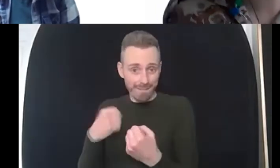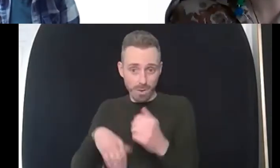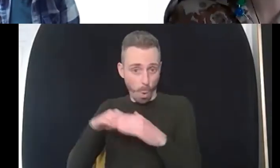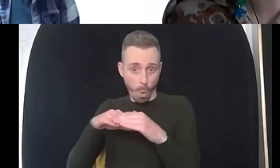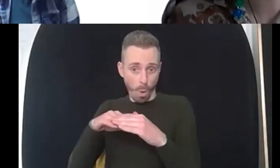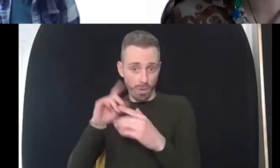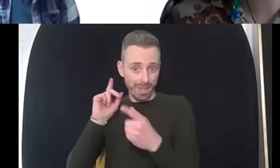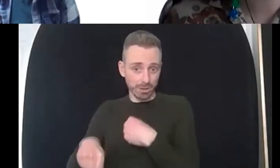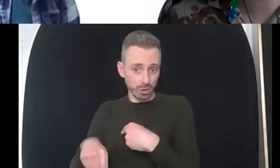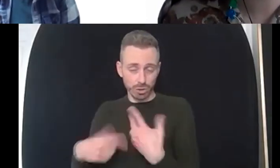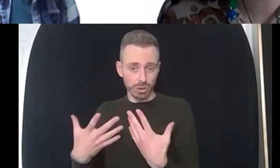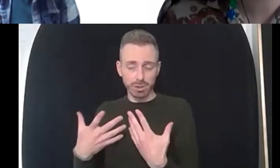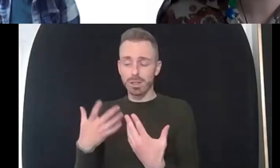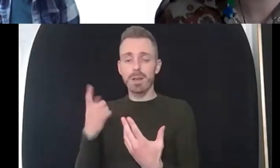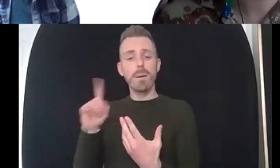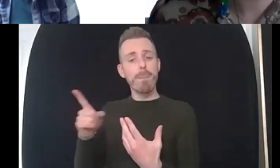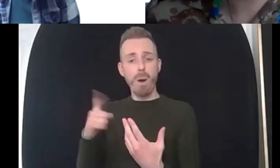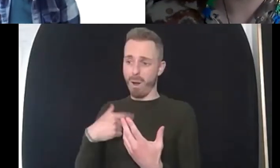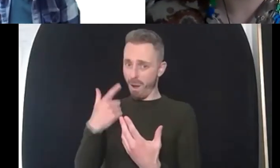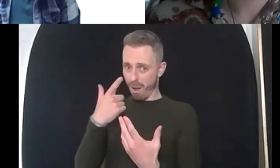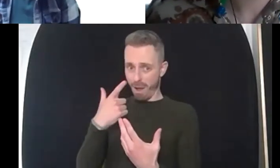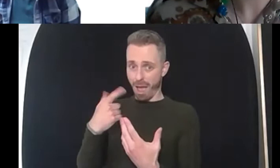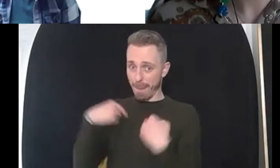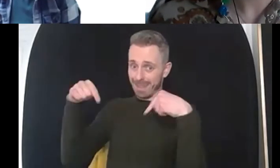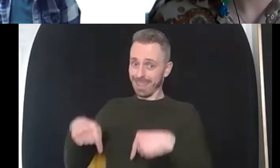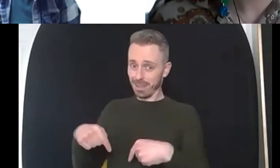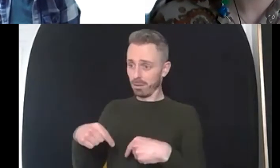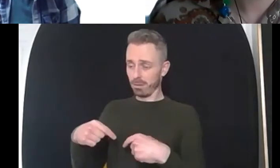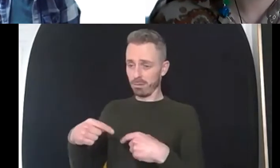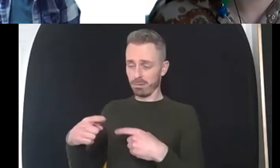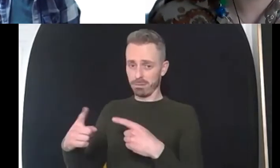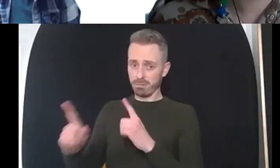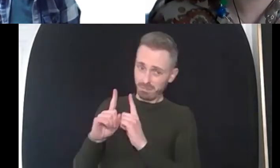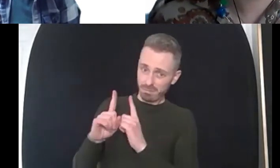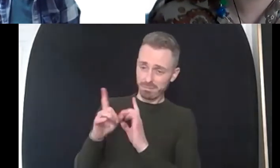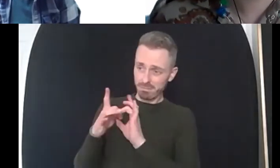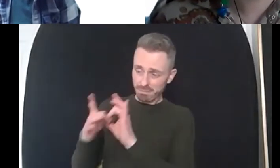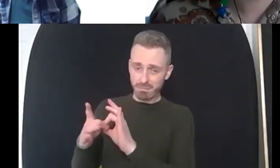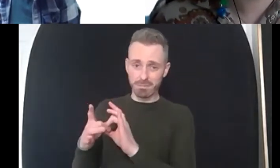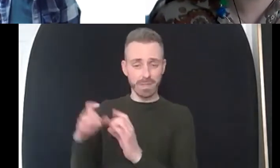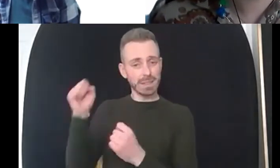can't fix it for you type thing yeah and i think kind of a sense of service um um when people feel